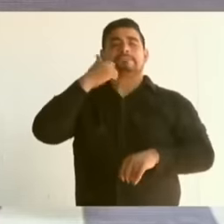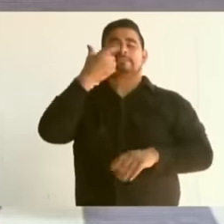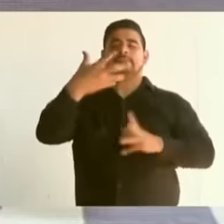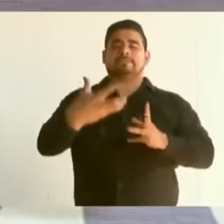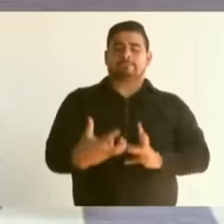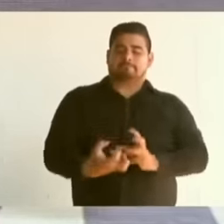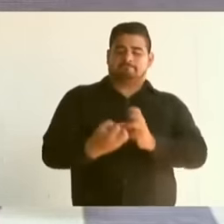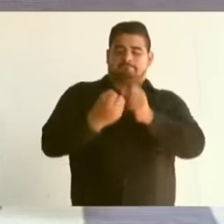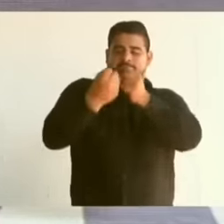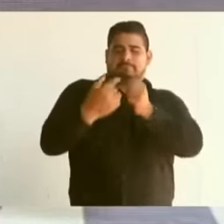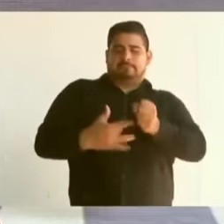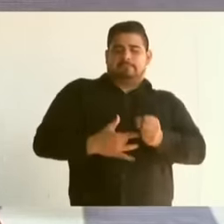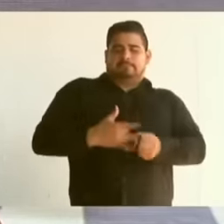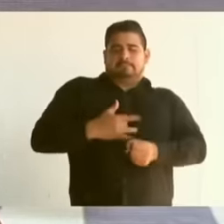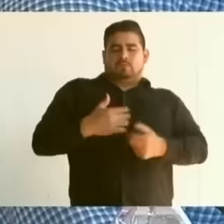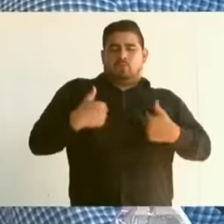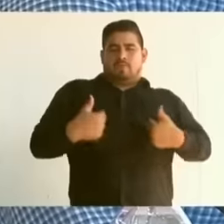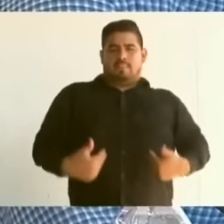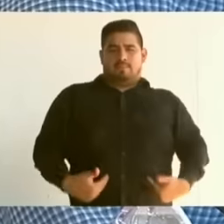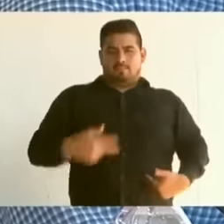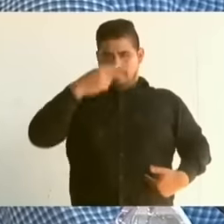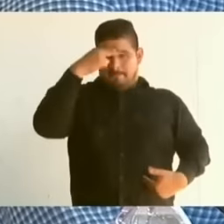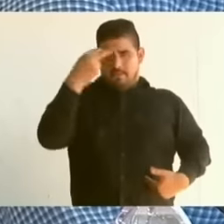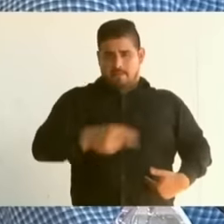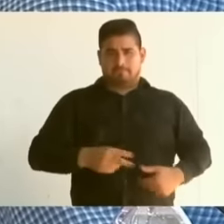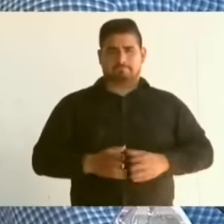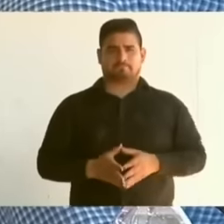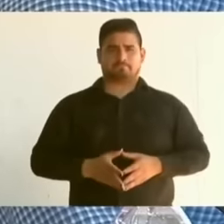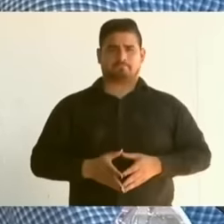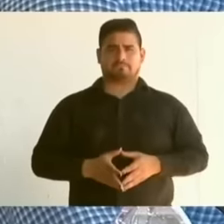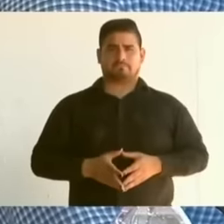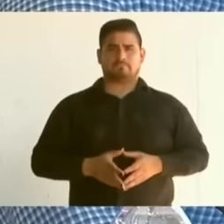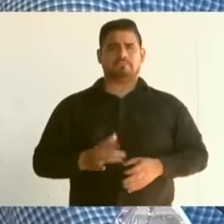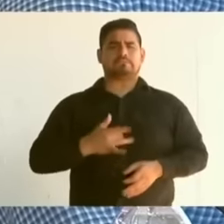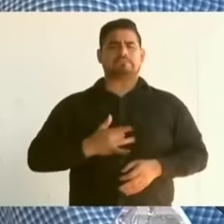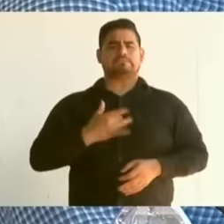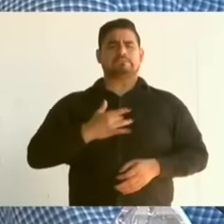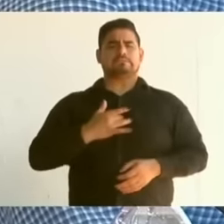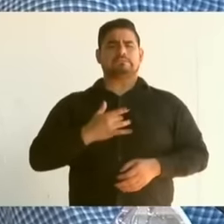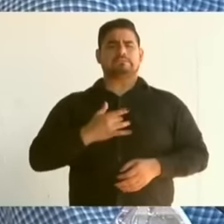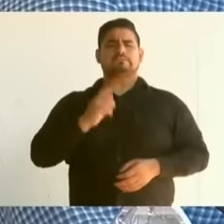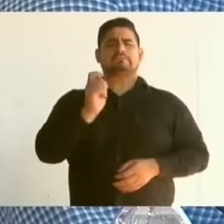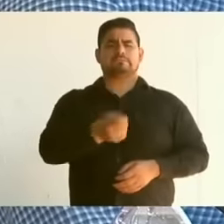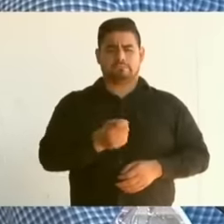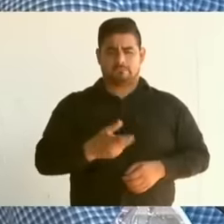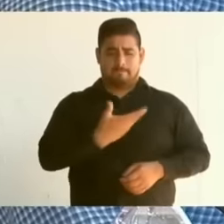deep sense of Mexican humanism, the deep sense when President Andrés Manuel